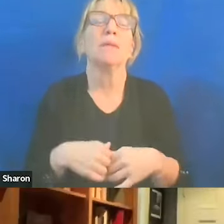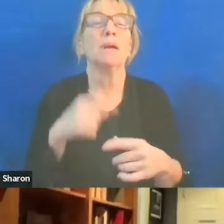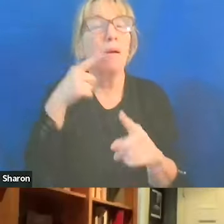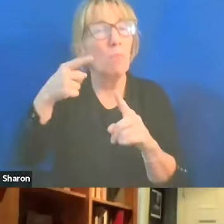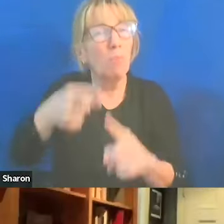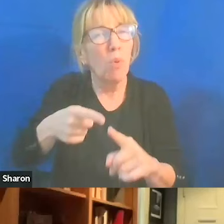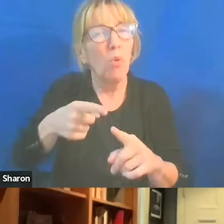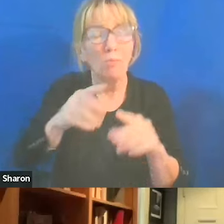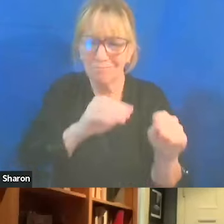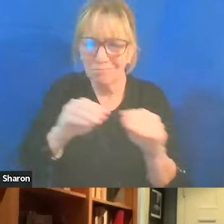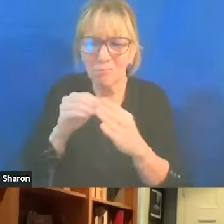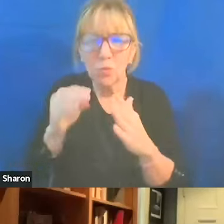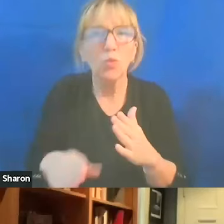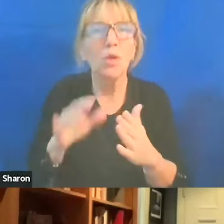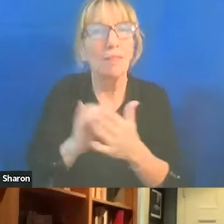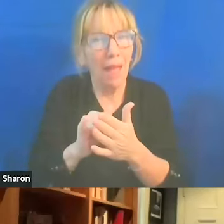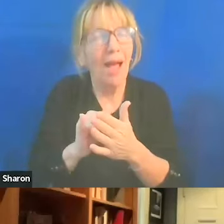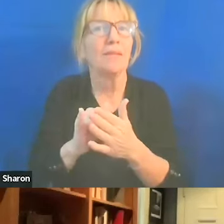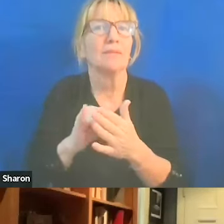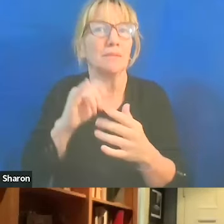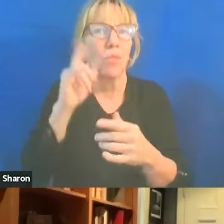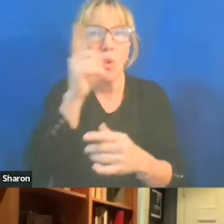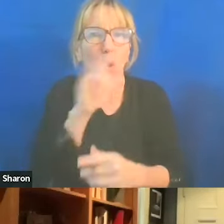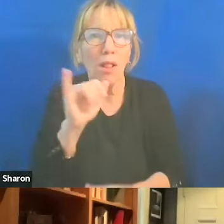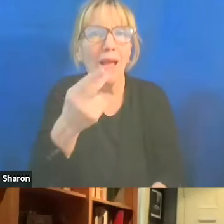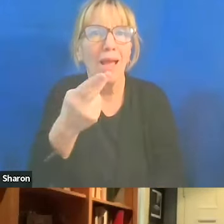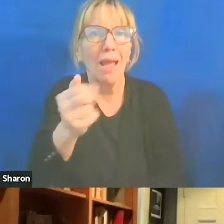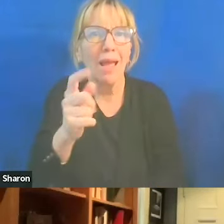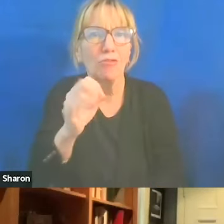this is how hatred works. This animates a certain number of people